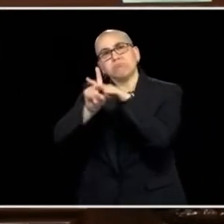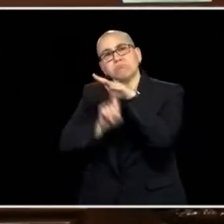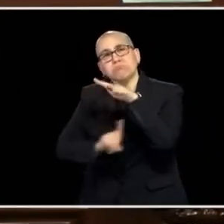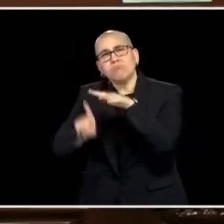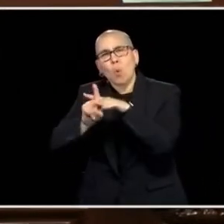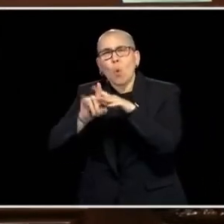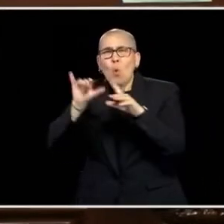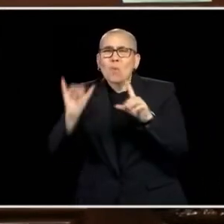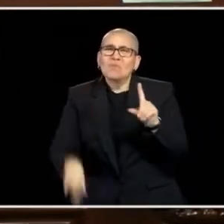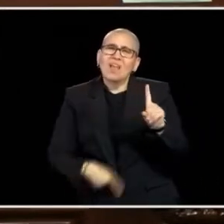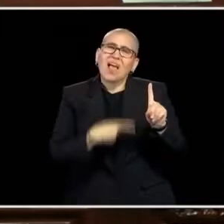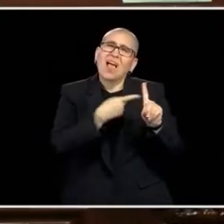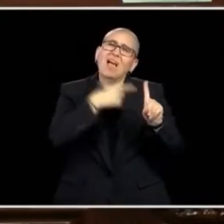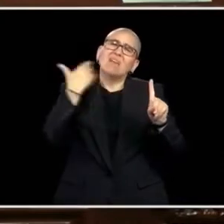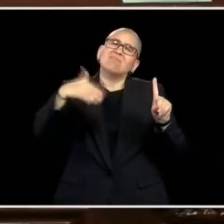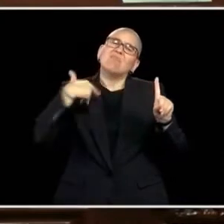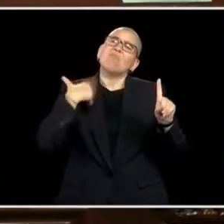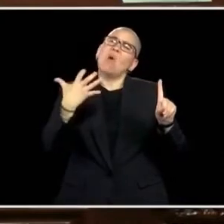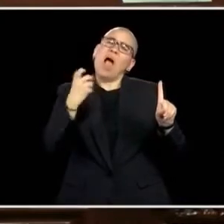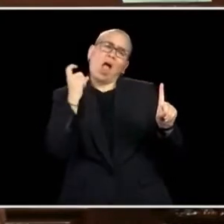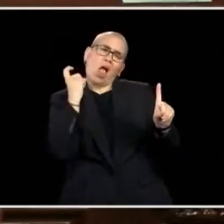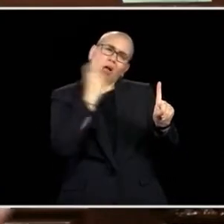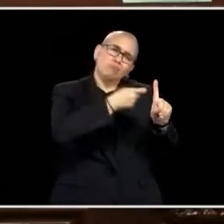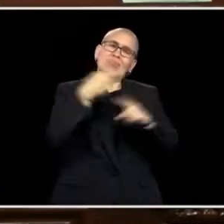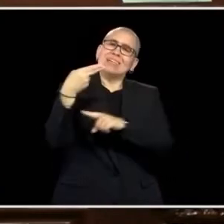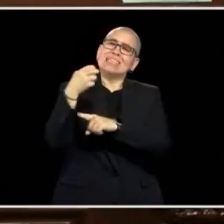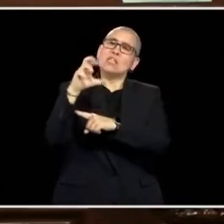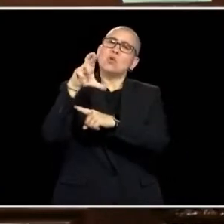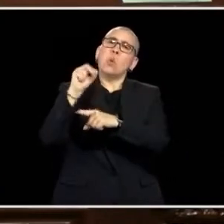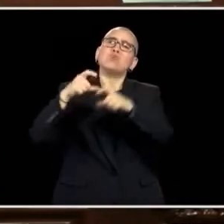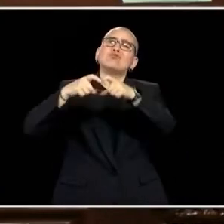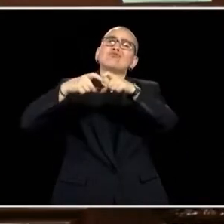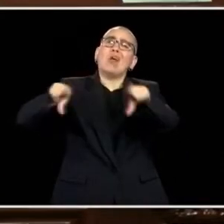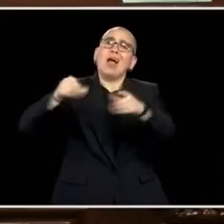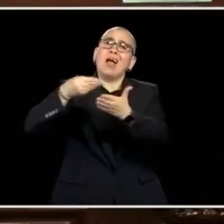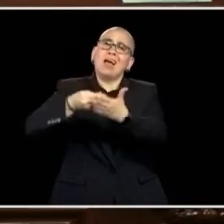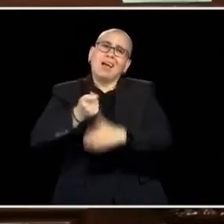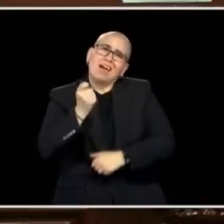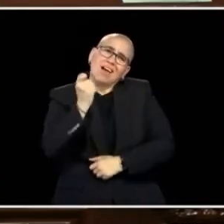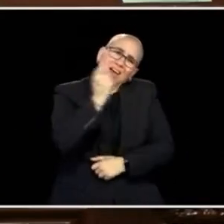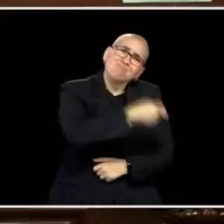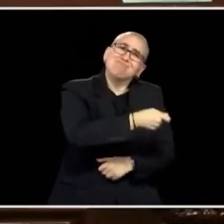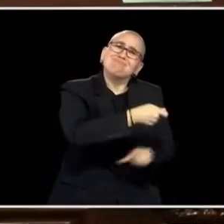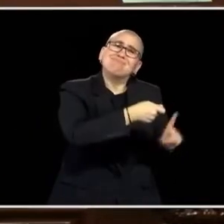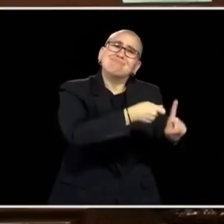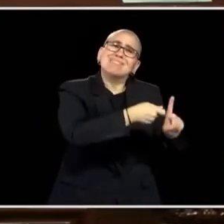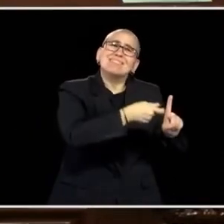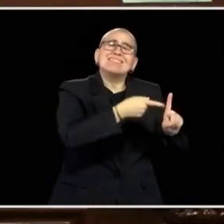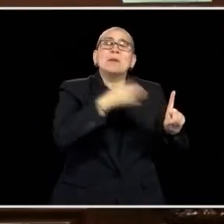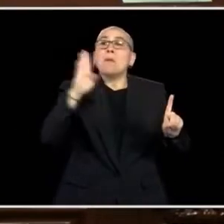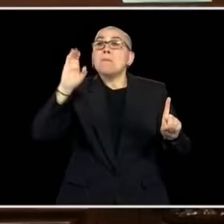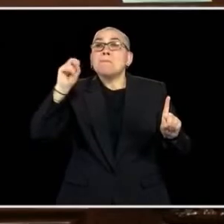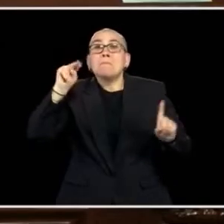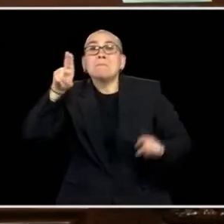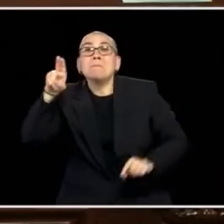EXTRA HELP. IT'S NOT WINNING THE LOTTERY, I, IT'S A THANK YOU ON BEHALF OF